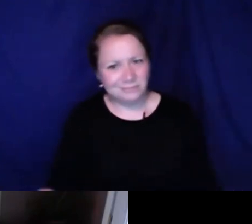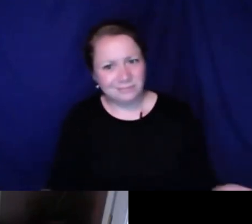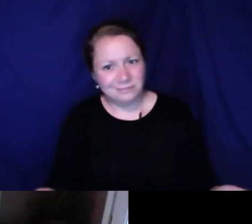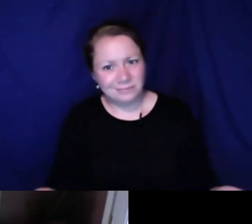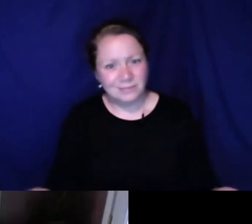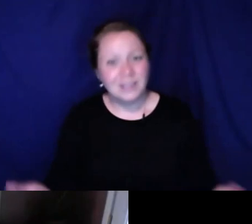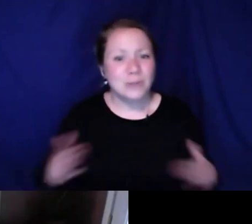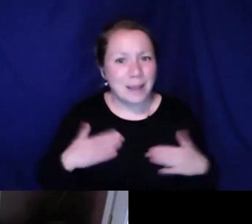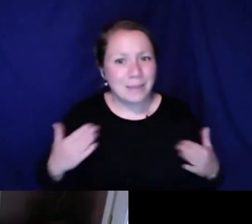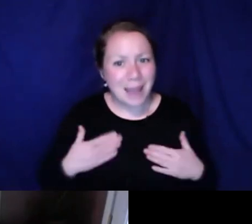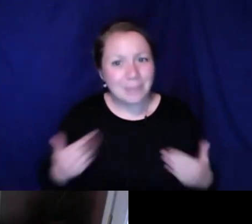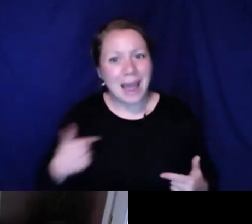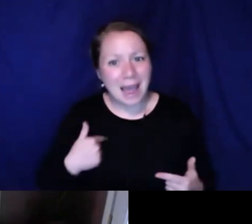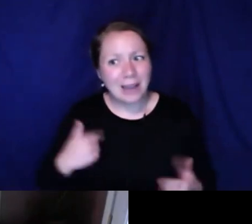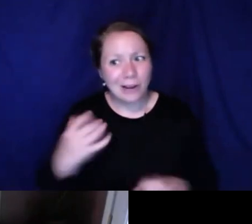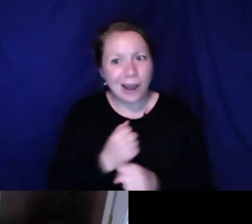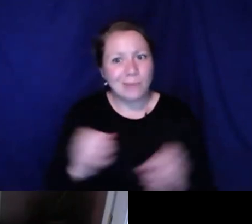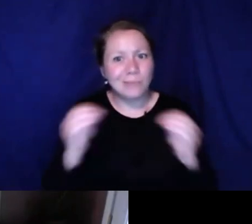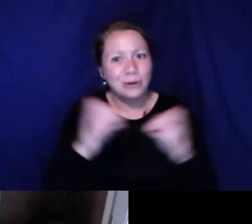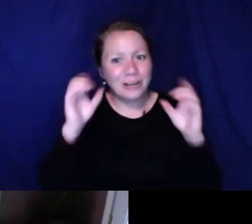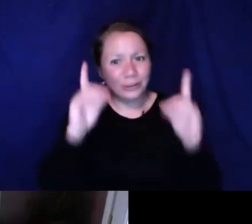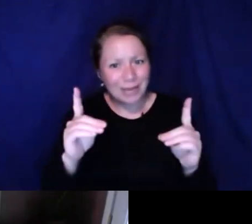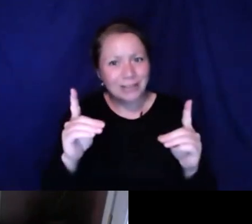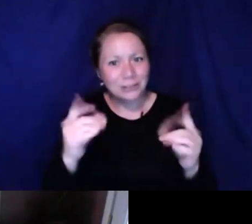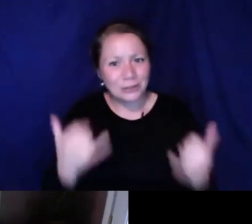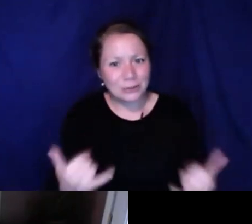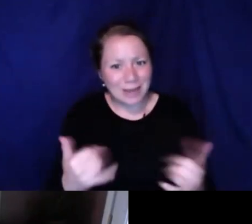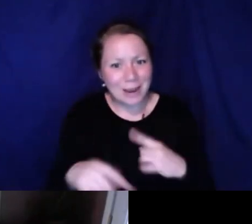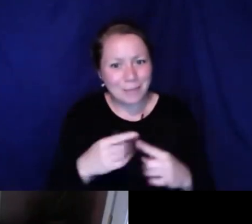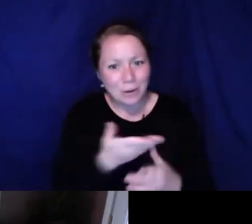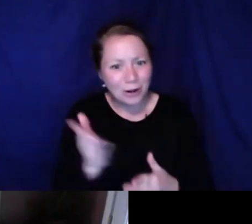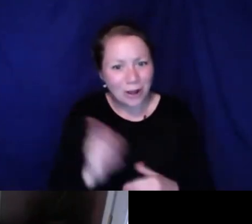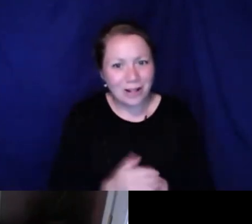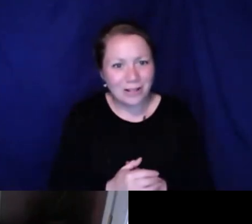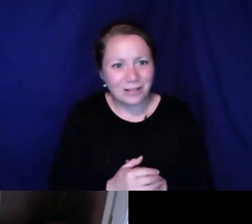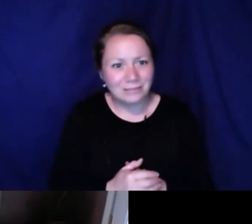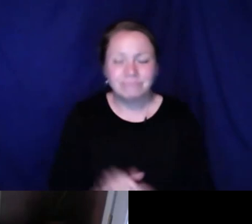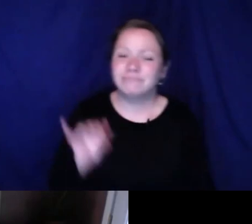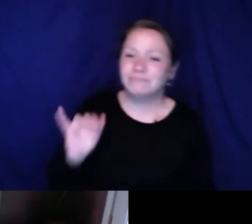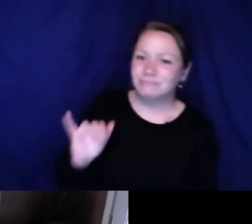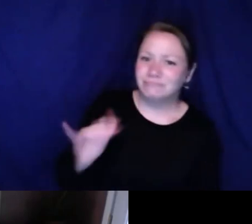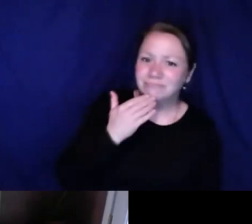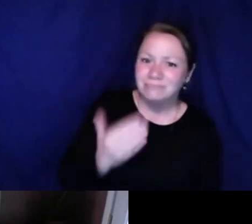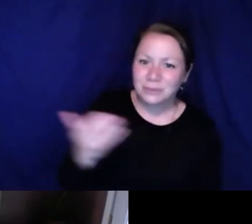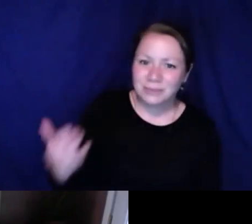know there was like so much injustice in the world. I am glad that I was more